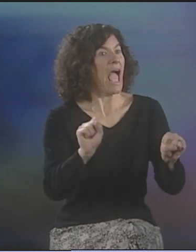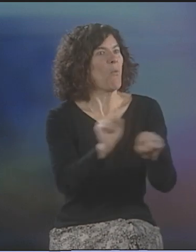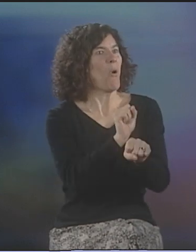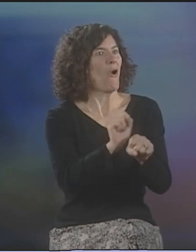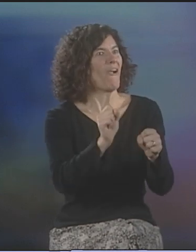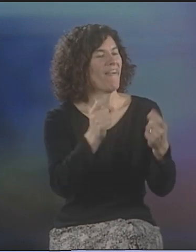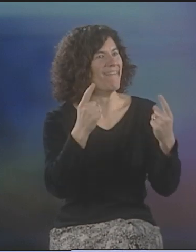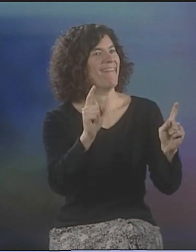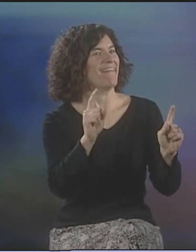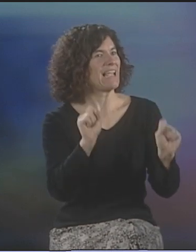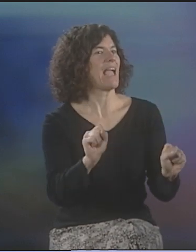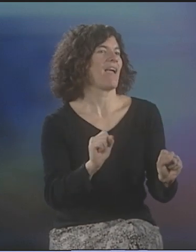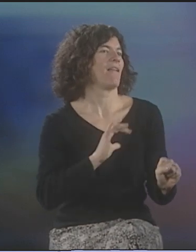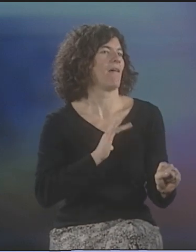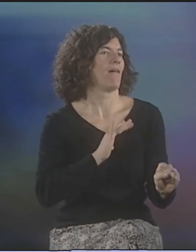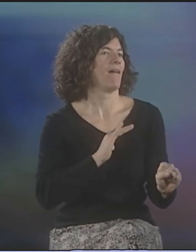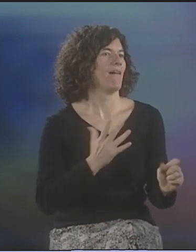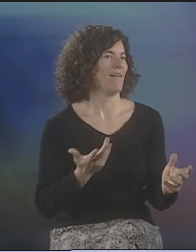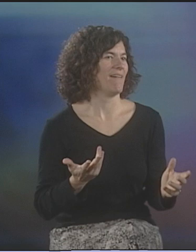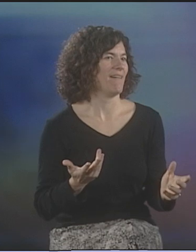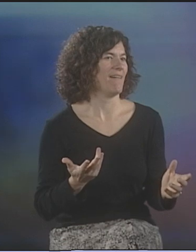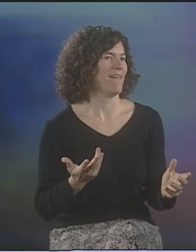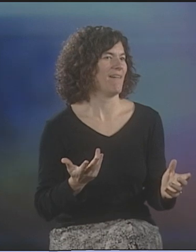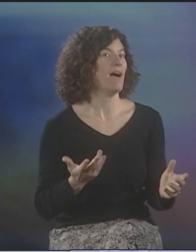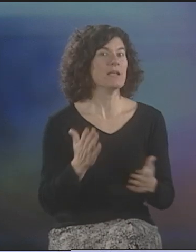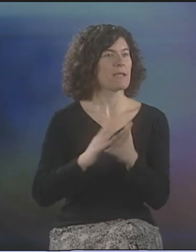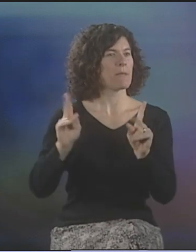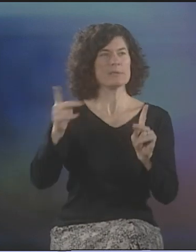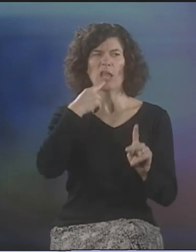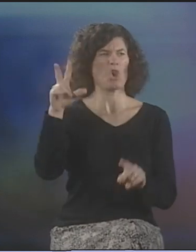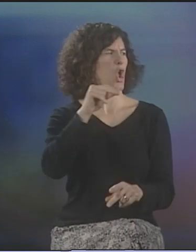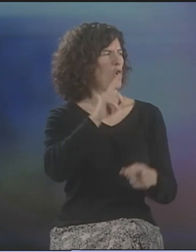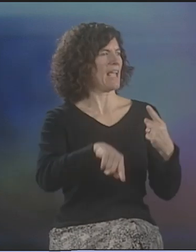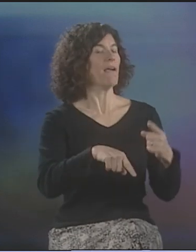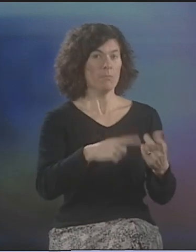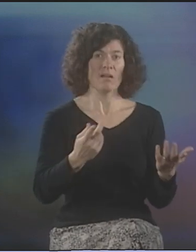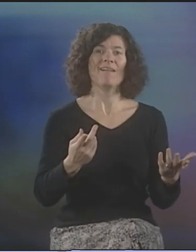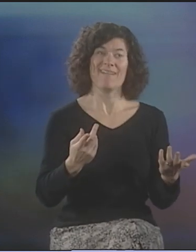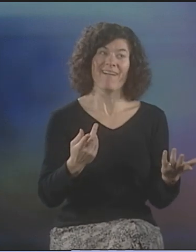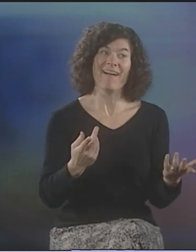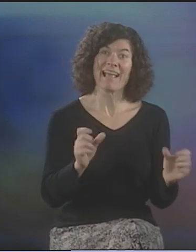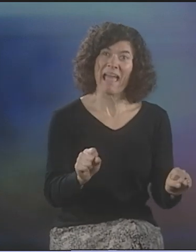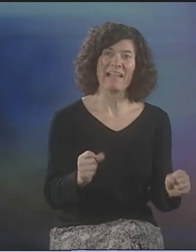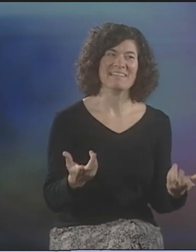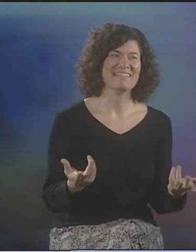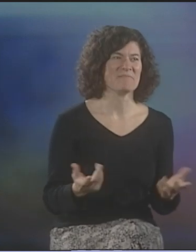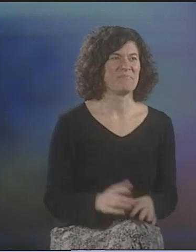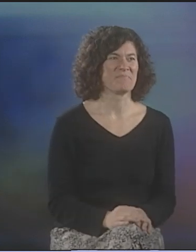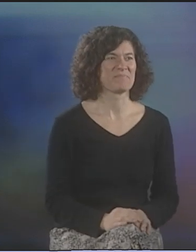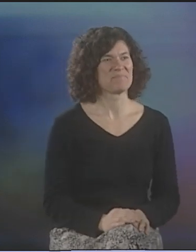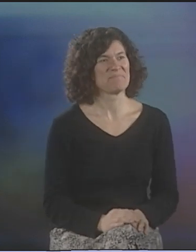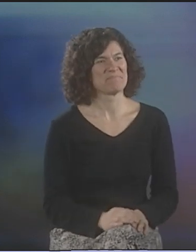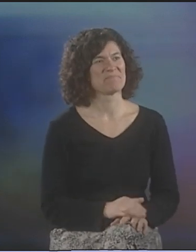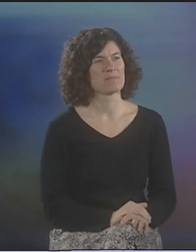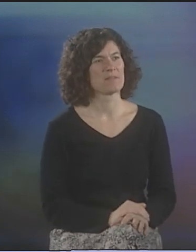AND I--I KNEW THAT IT COULD WORK, AND INDEED, IT DID WORK. SOME PEOPLE SAY IT CAN'T. THIS COULD NEVER OCCUR.